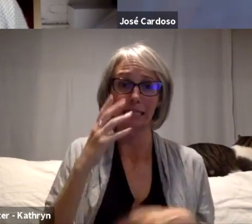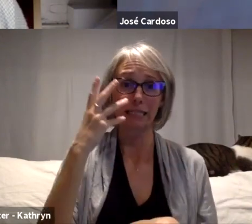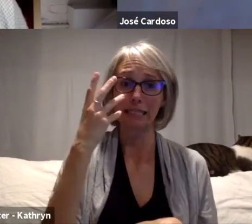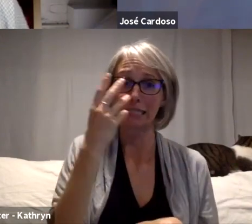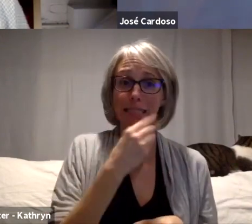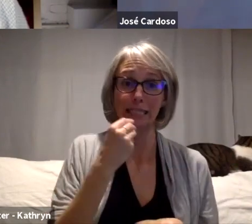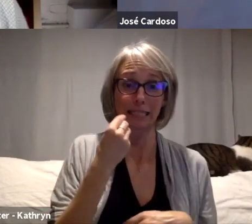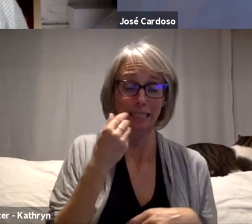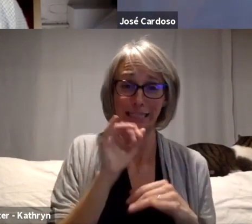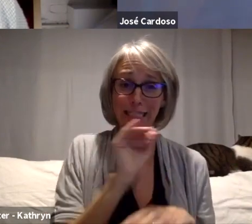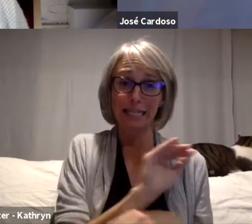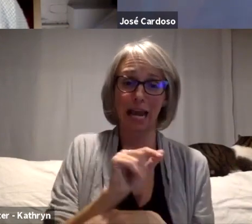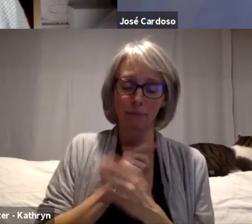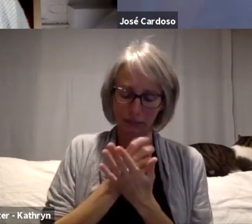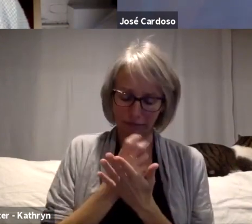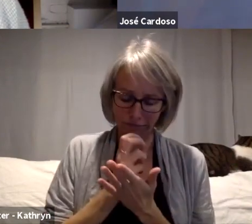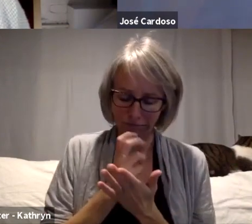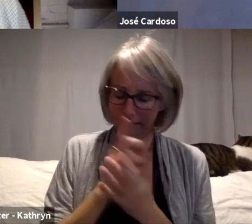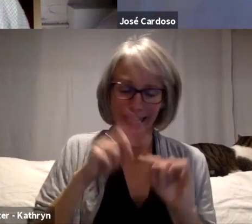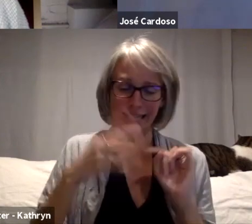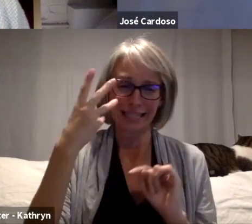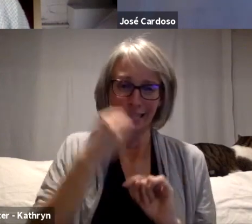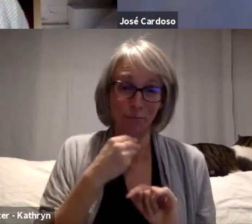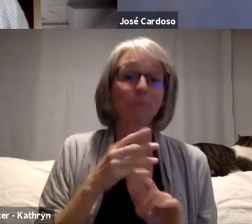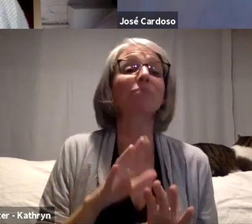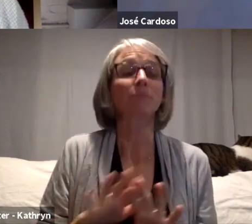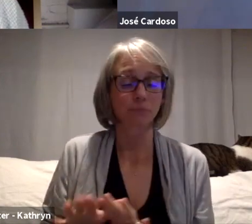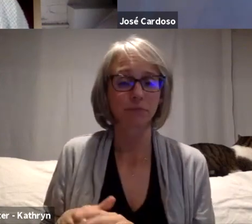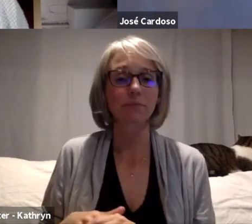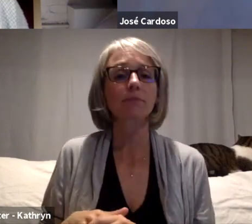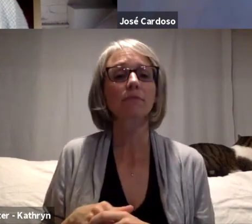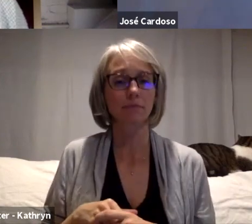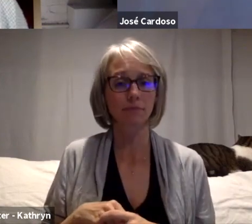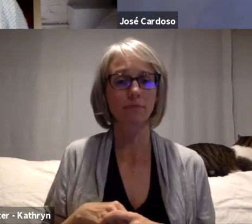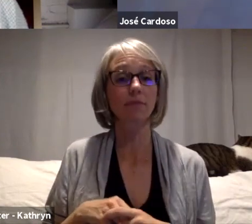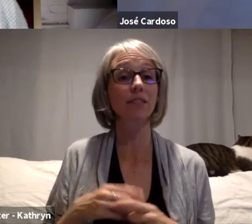Lungs of the planet is what is Amazon known for. And